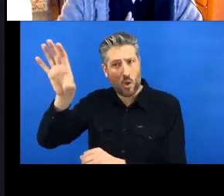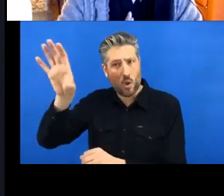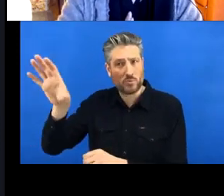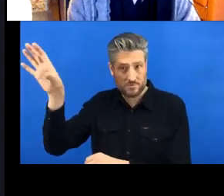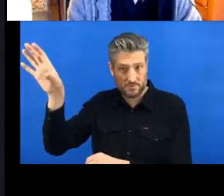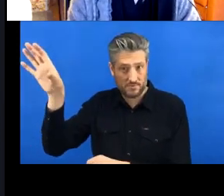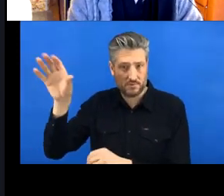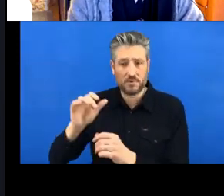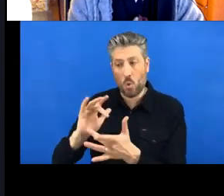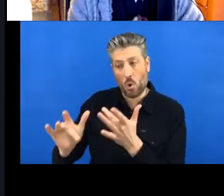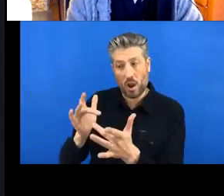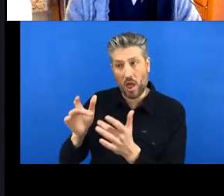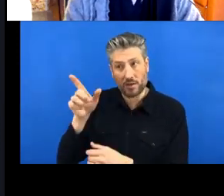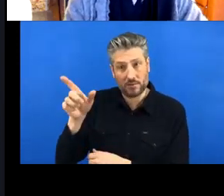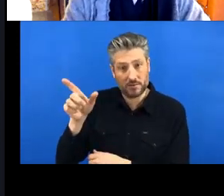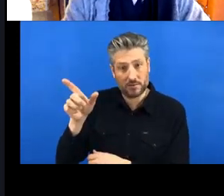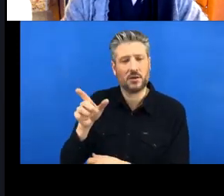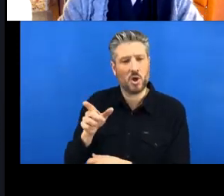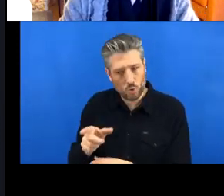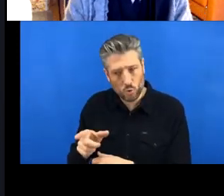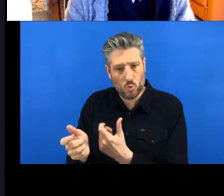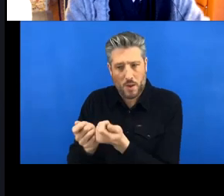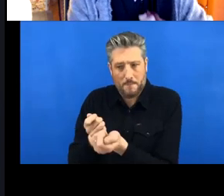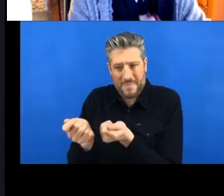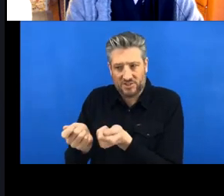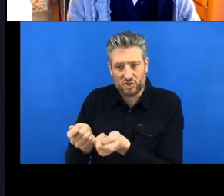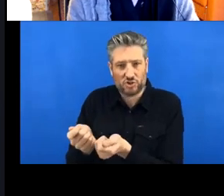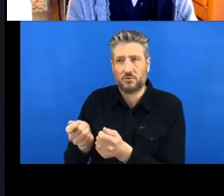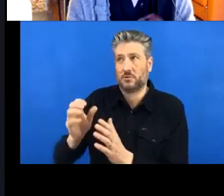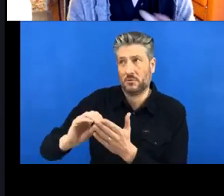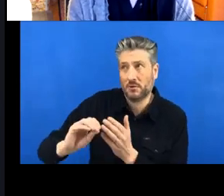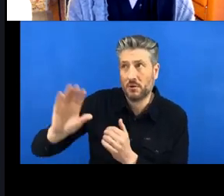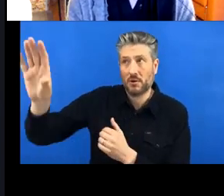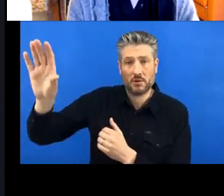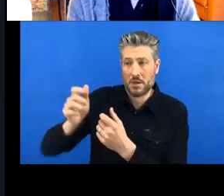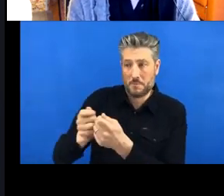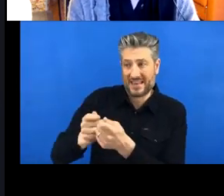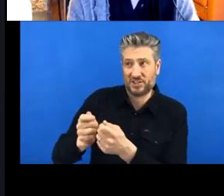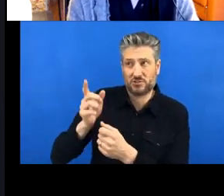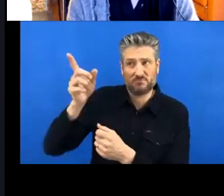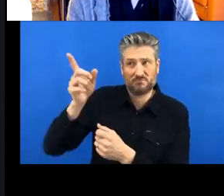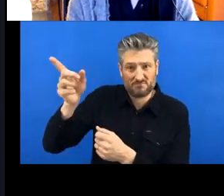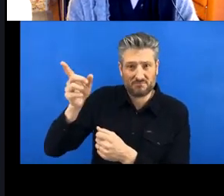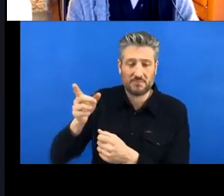even if you didn't install Git or GitHub Desktop, you should still be able to follow this if you made a GitHub online account. once you've put them online. And then you can share them and collaborate with other people.